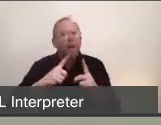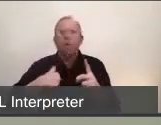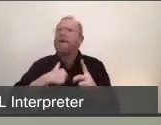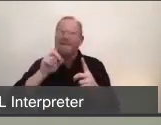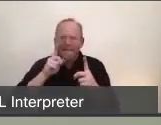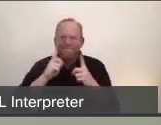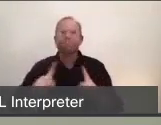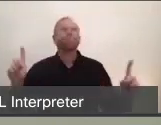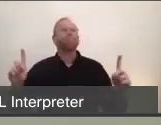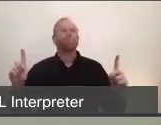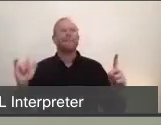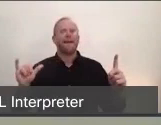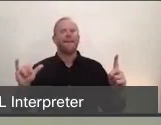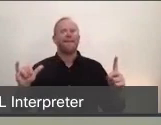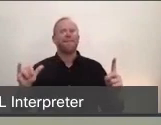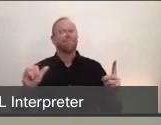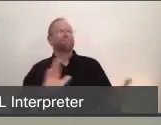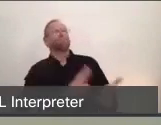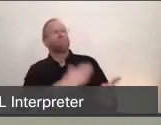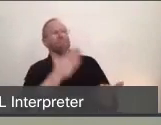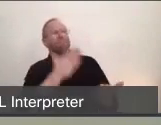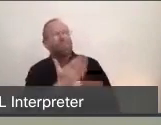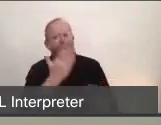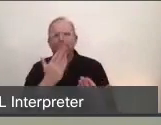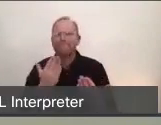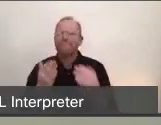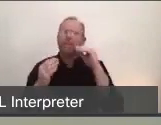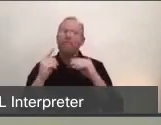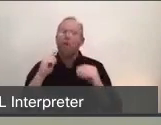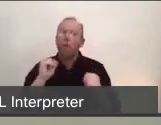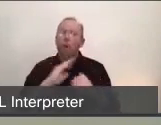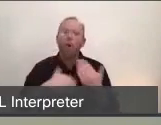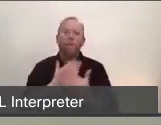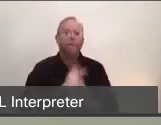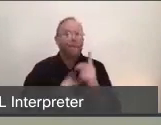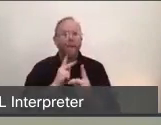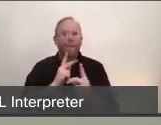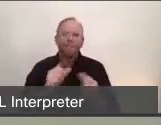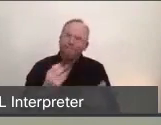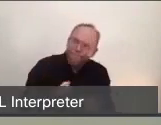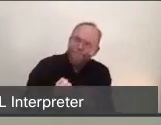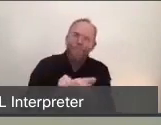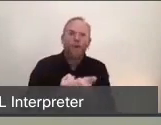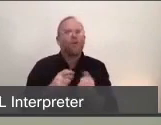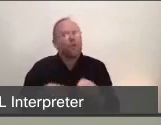and our neighbors who have tried to provide those supports through a very very difficult time. We firmly believe and know